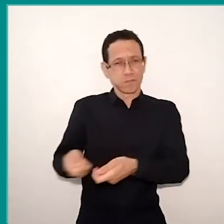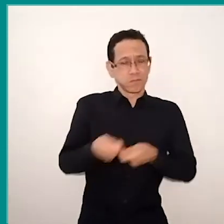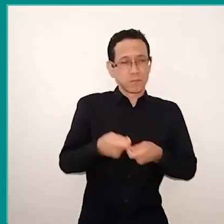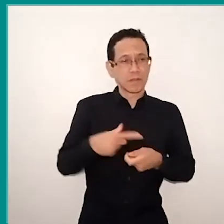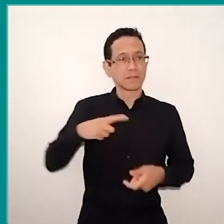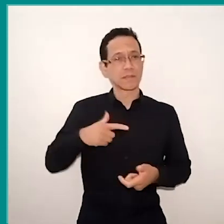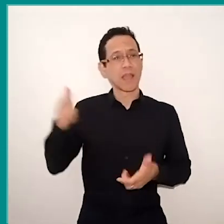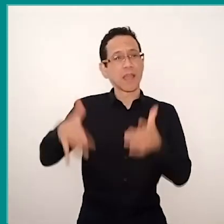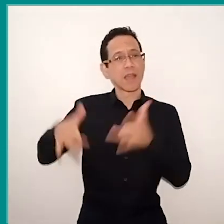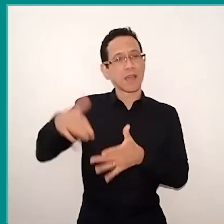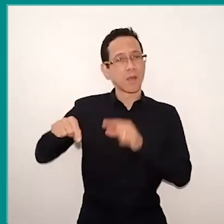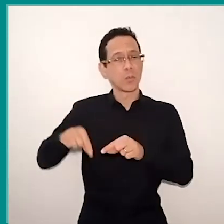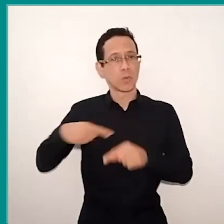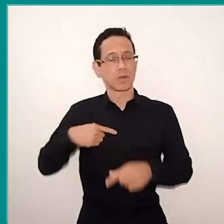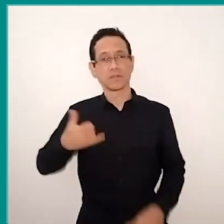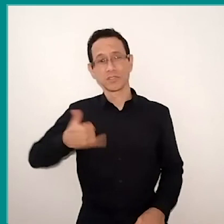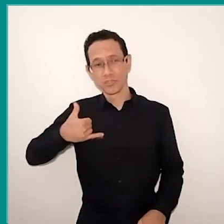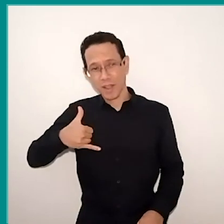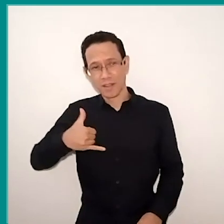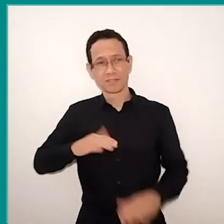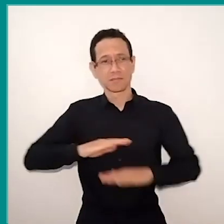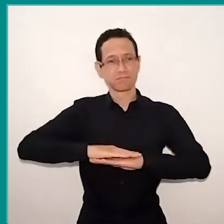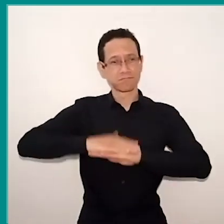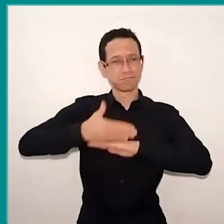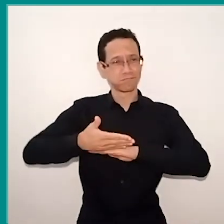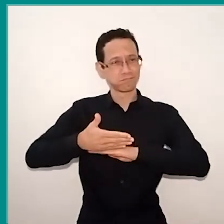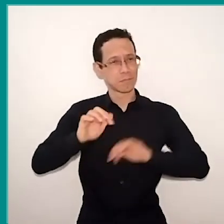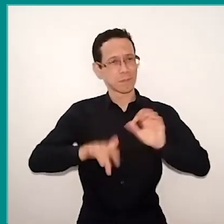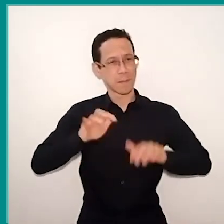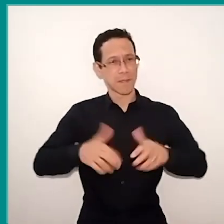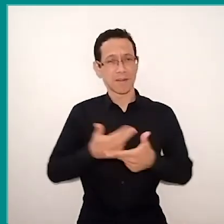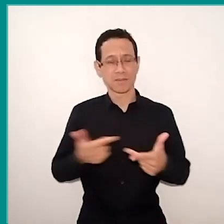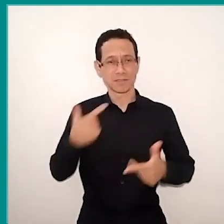if we have a sea of technology, it is necessary to play this net